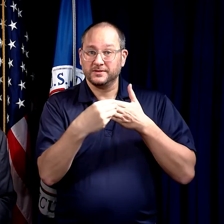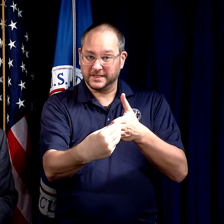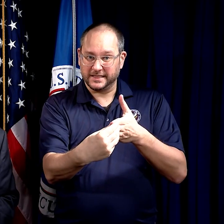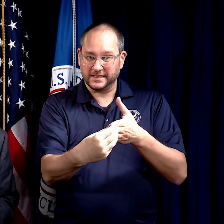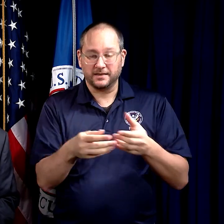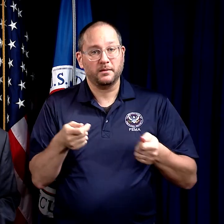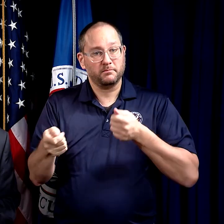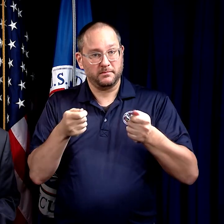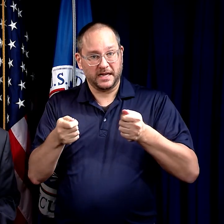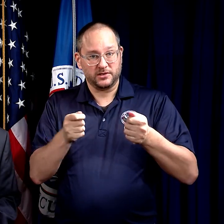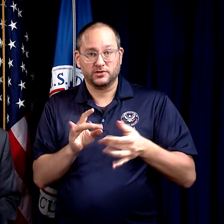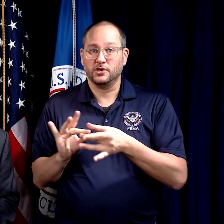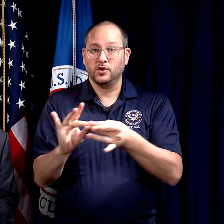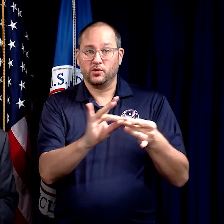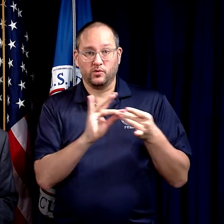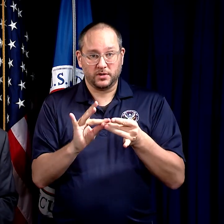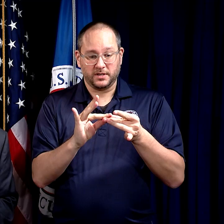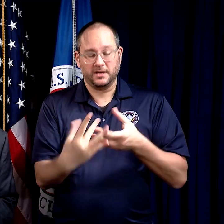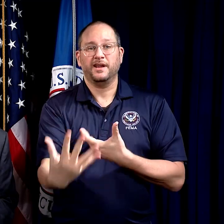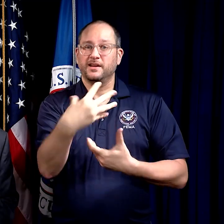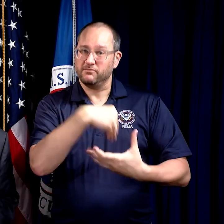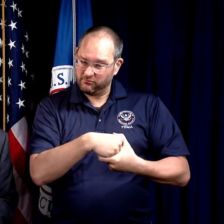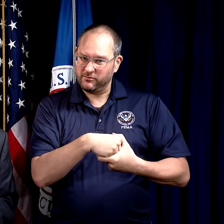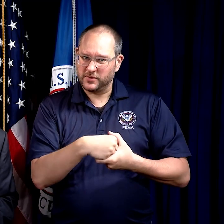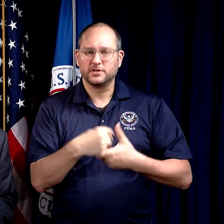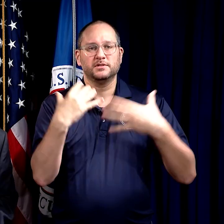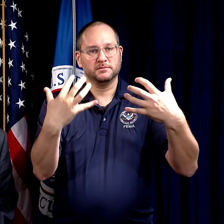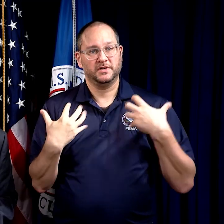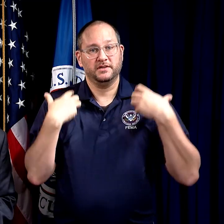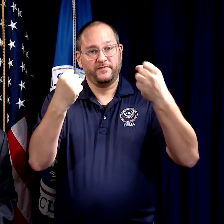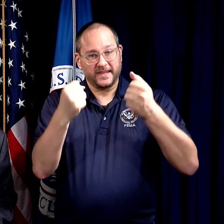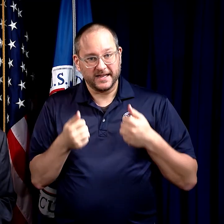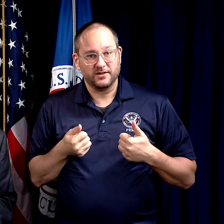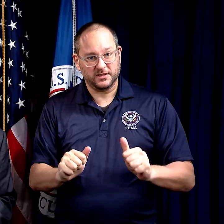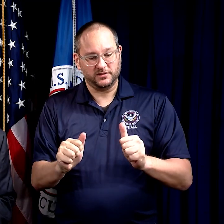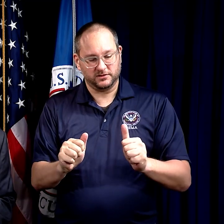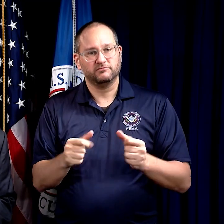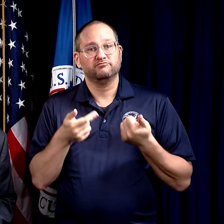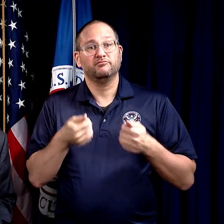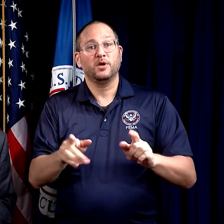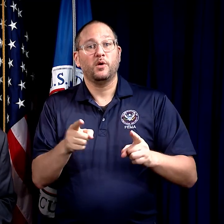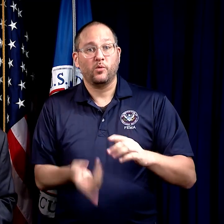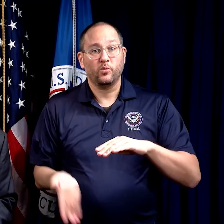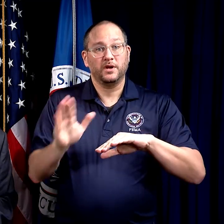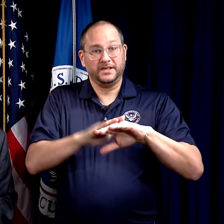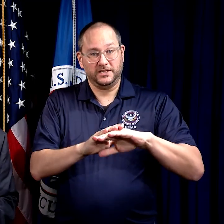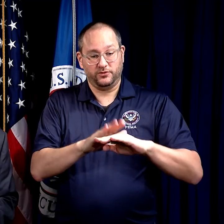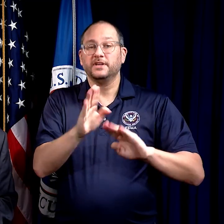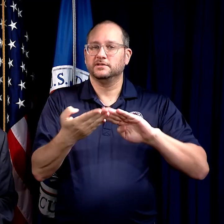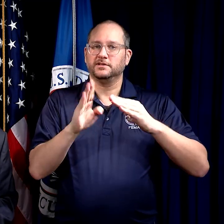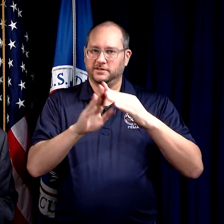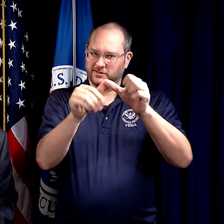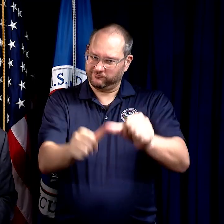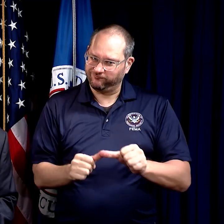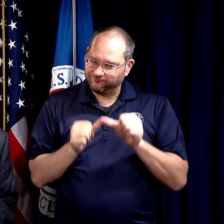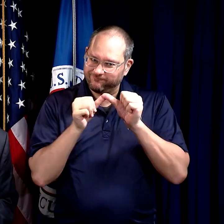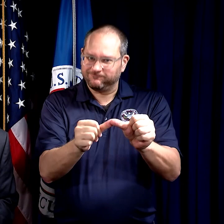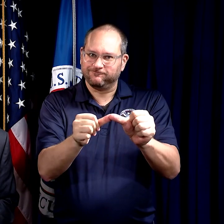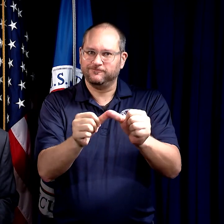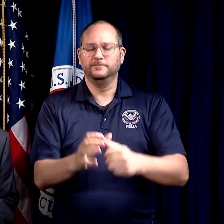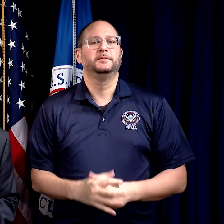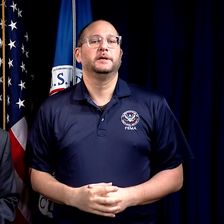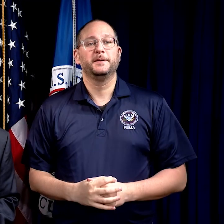to lead, manage, coordinate and participate in recovery efforts while increasing the community’s resilience.